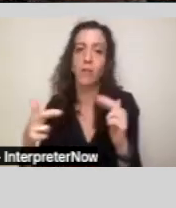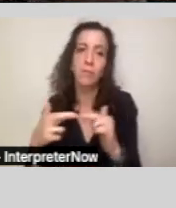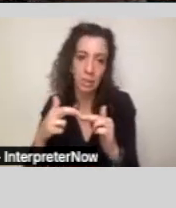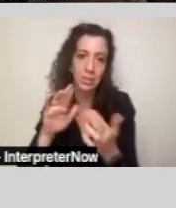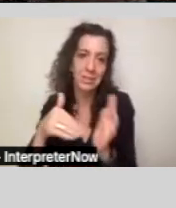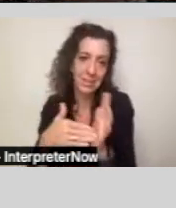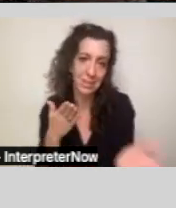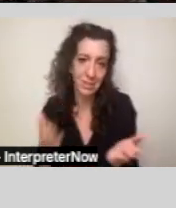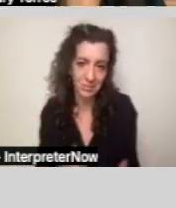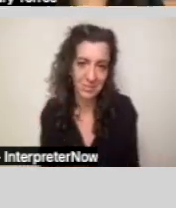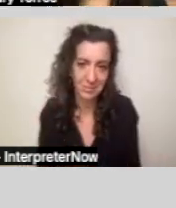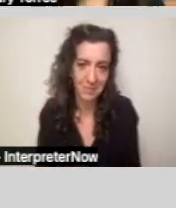Hello, again.